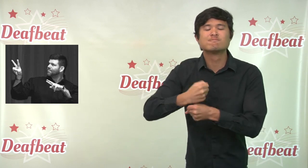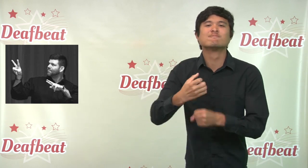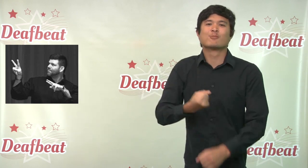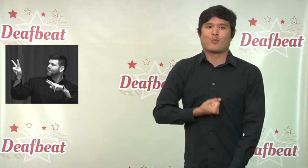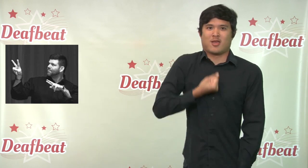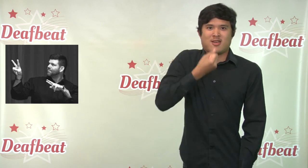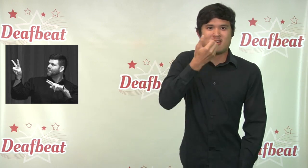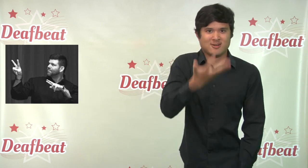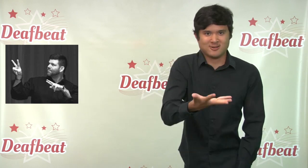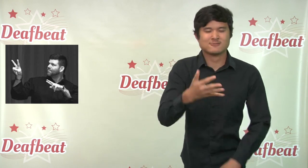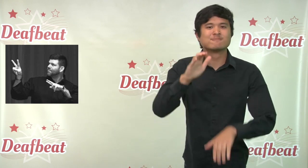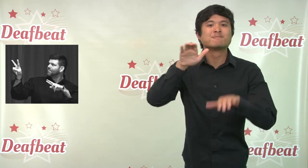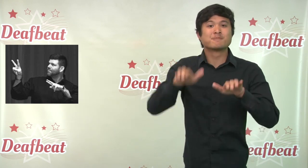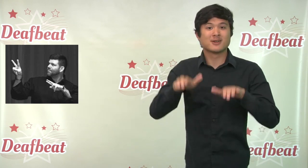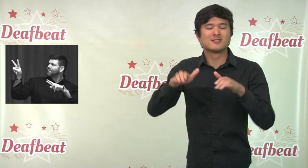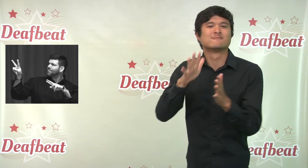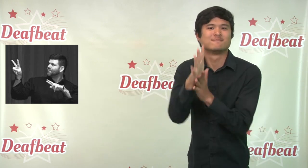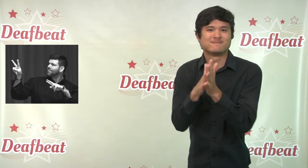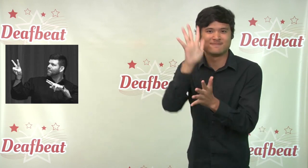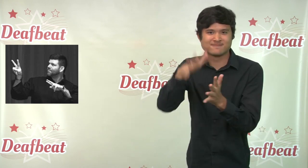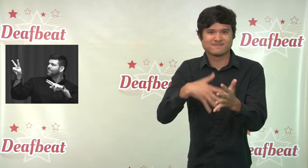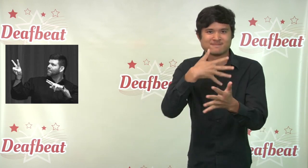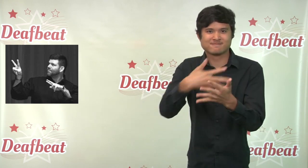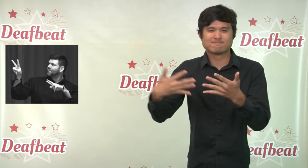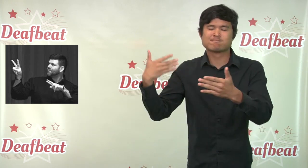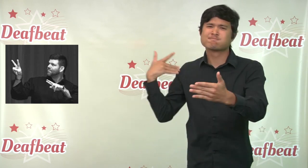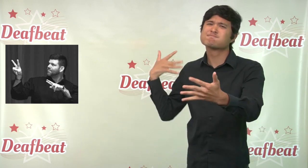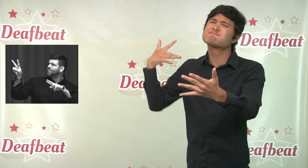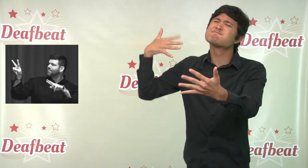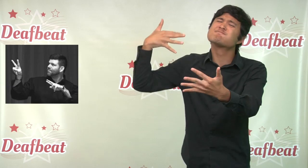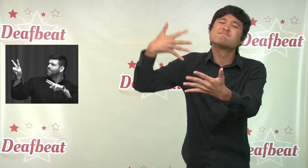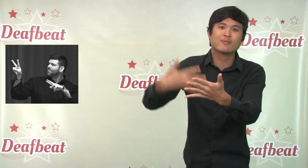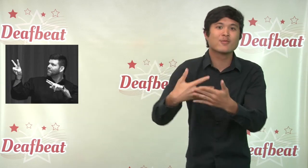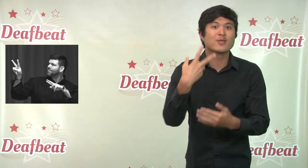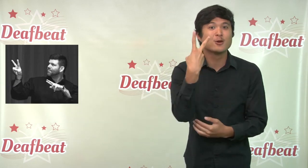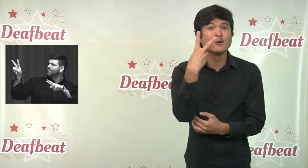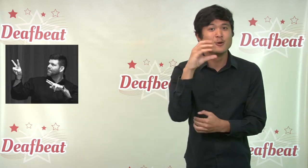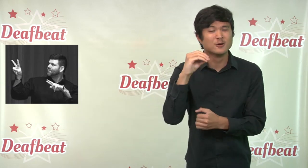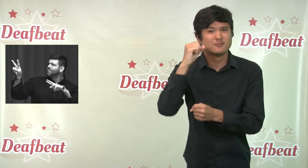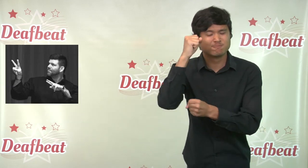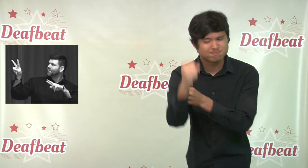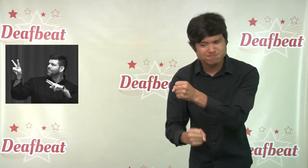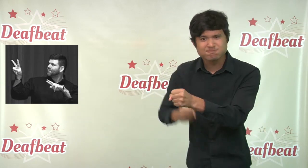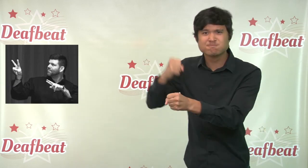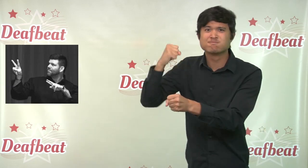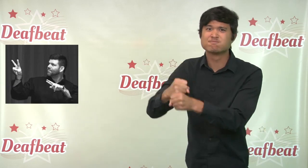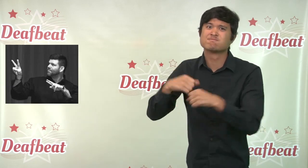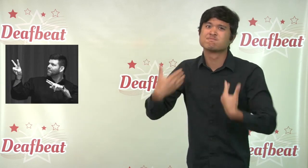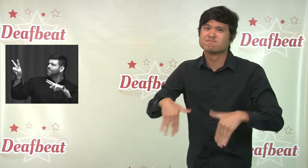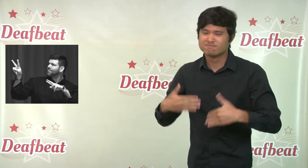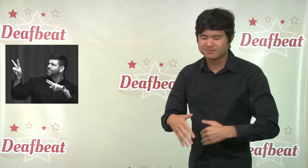years. He will perform BSL poetry at Miss